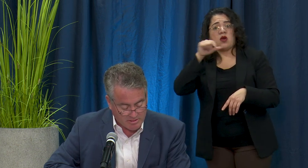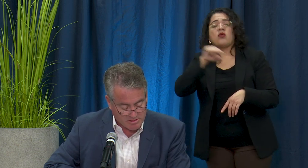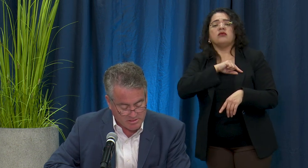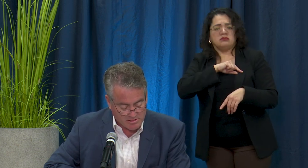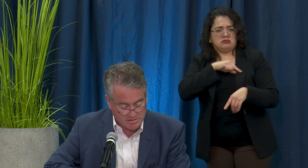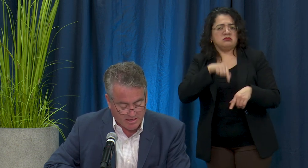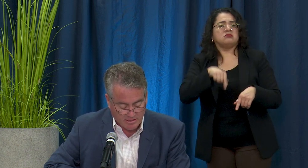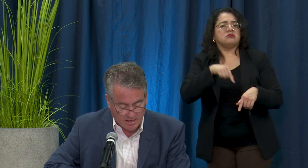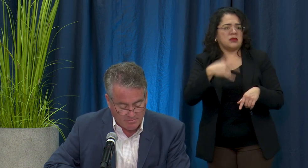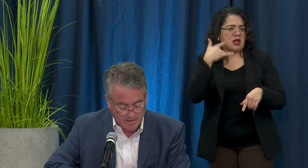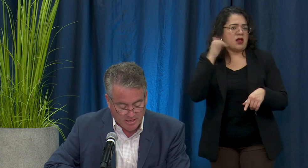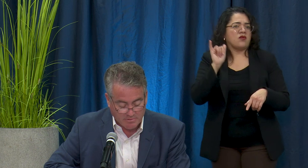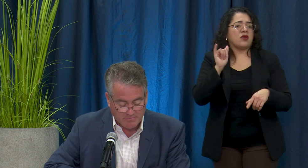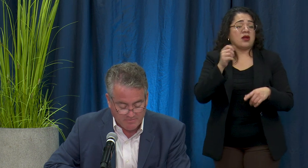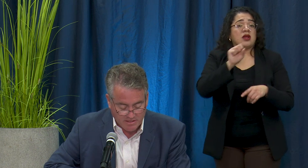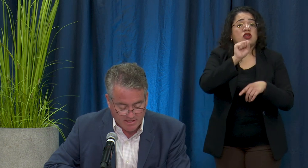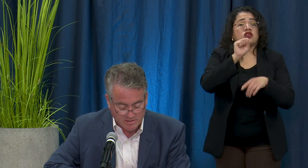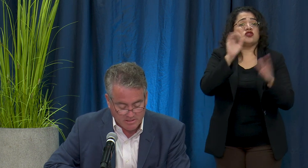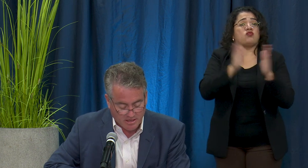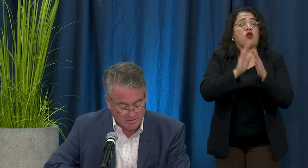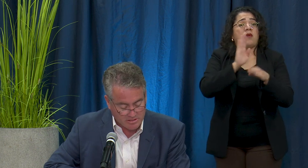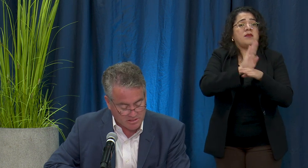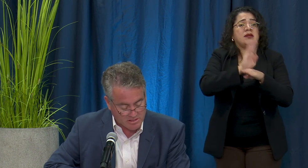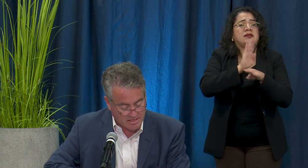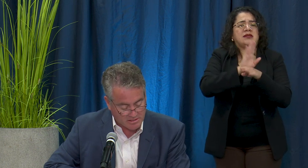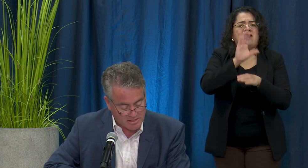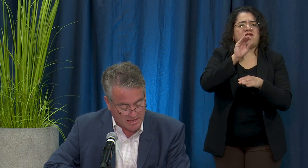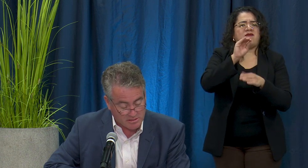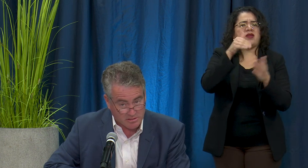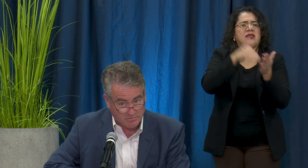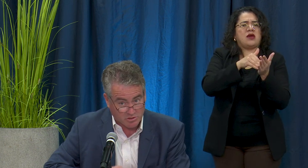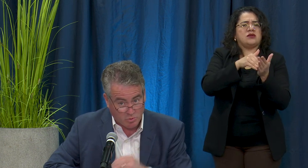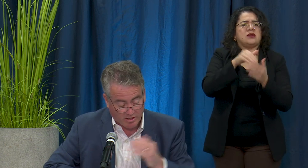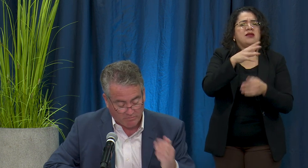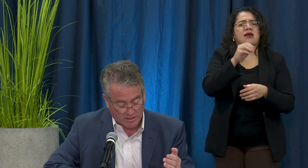businesses can delay paying up to $50,000 in sales taxes for 12 months.